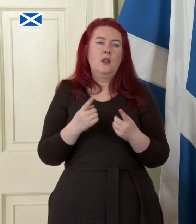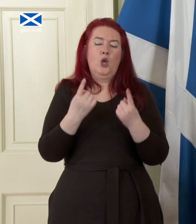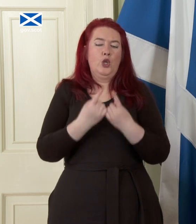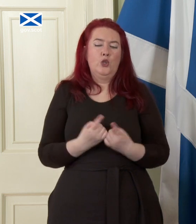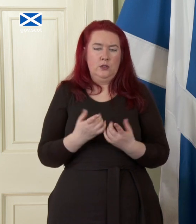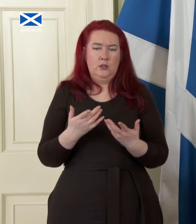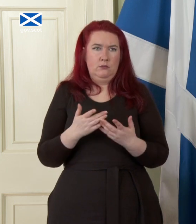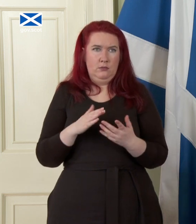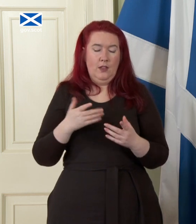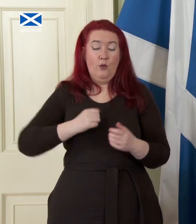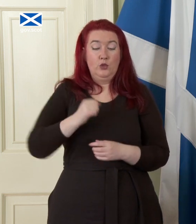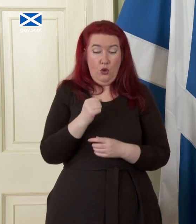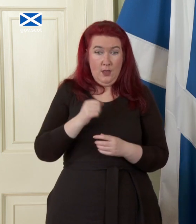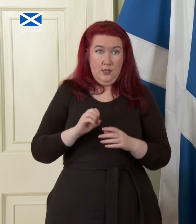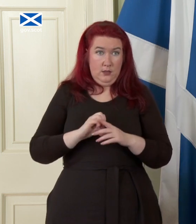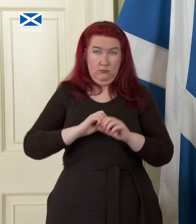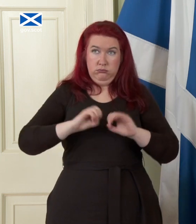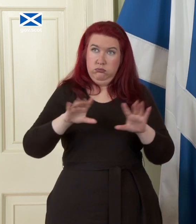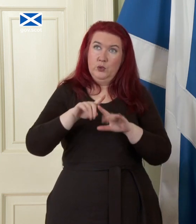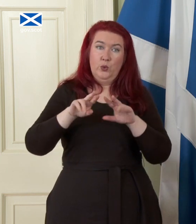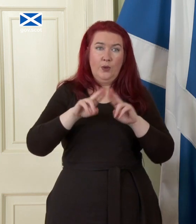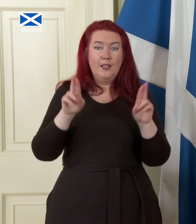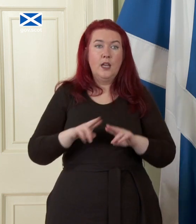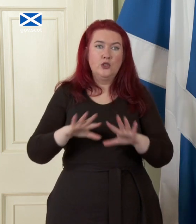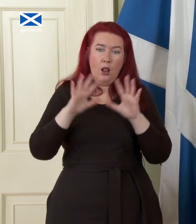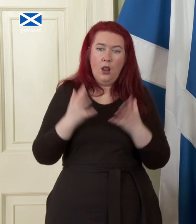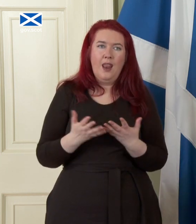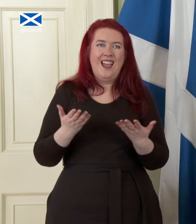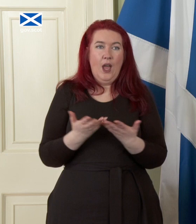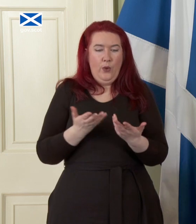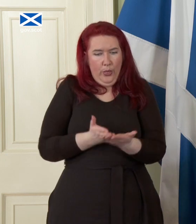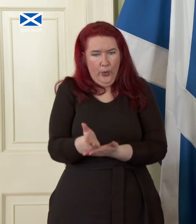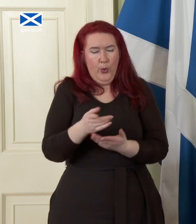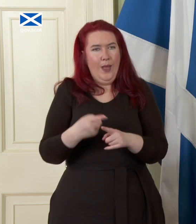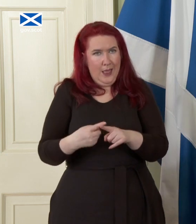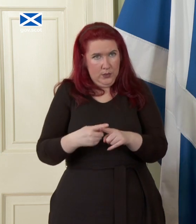intended from Scotland to the international market that transit through England we set out the broad